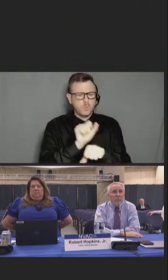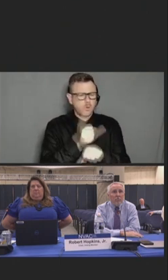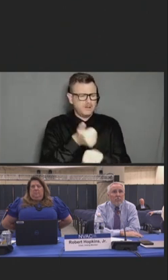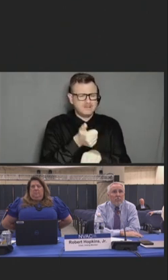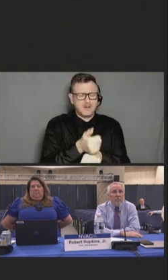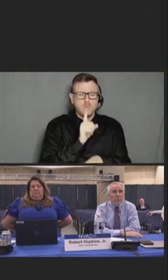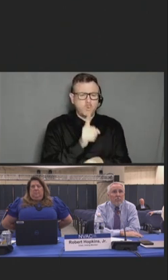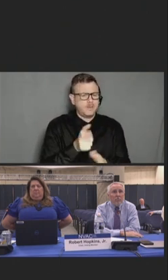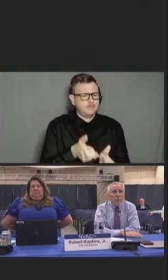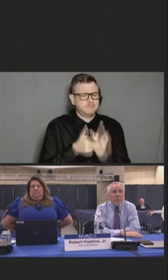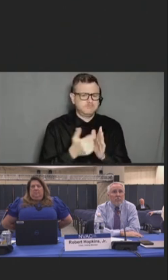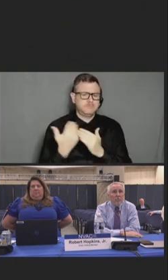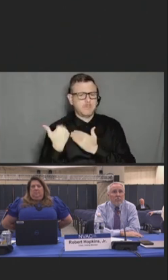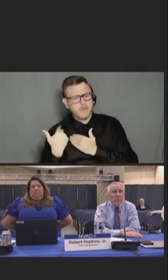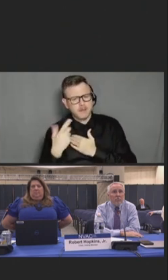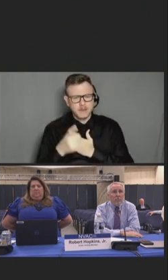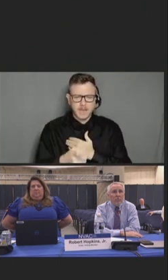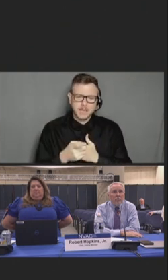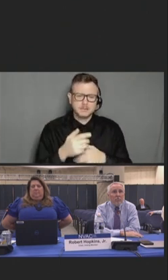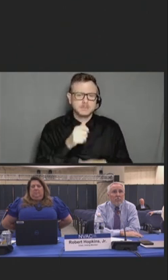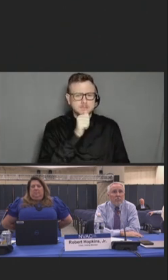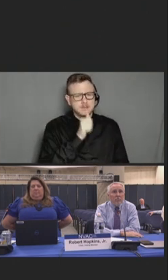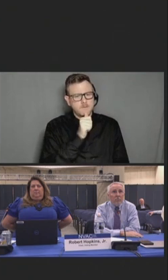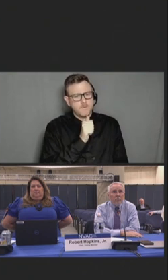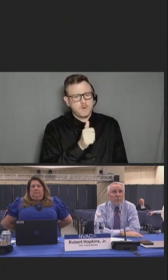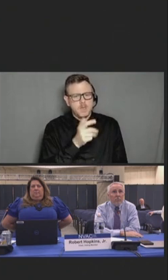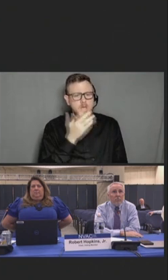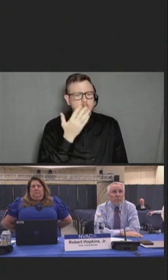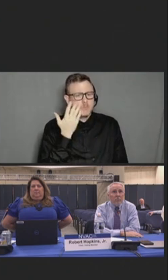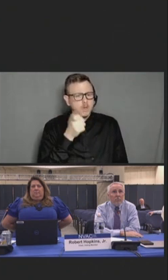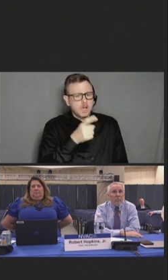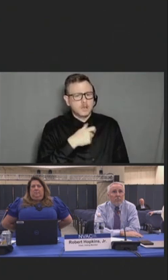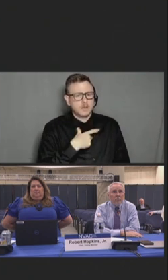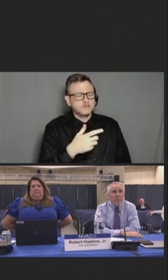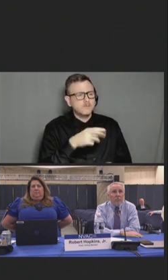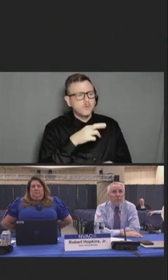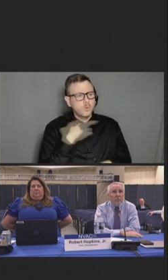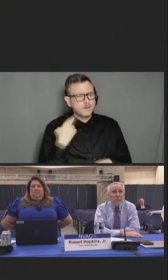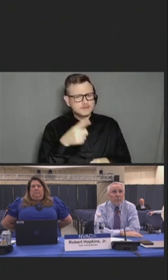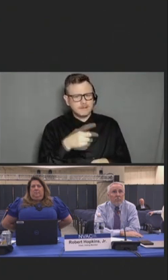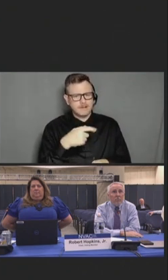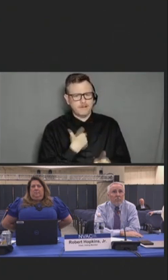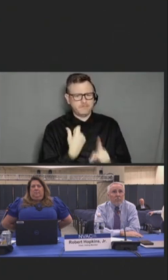To address stigma, dying colleagues highlight the importance of clearly presenting information